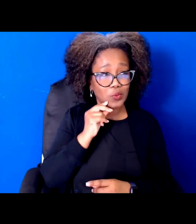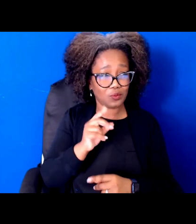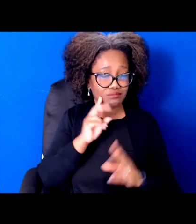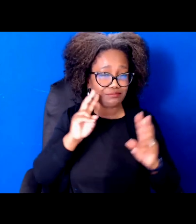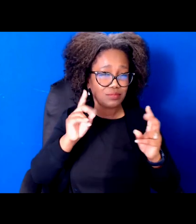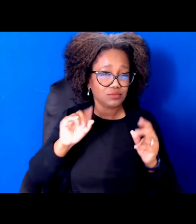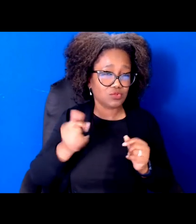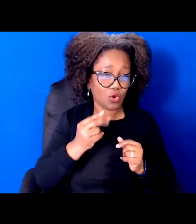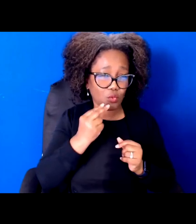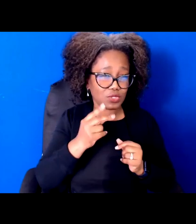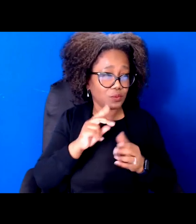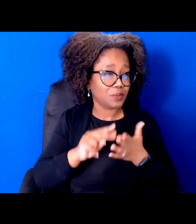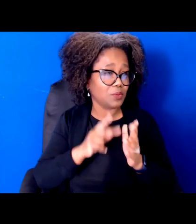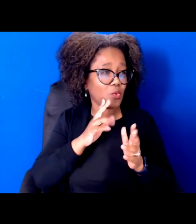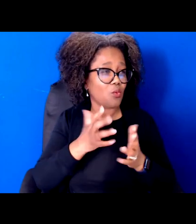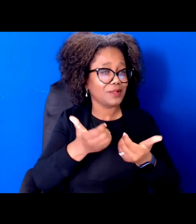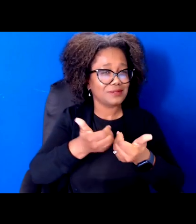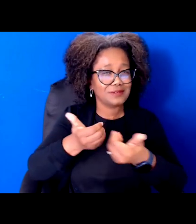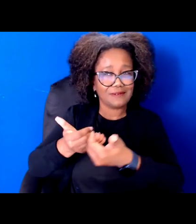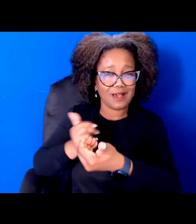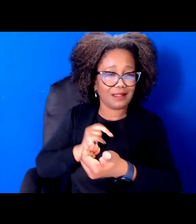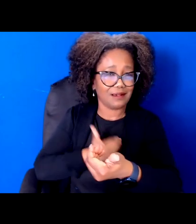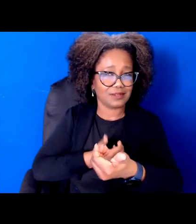and name those who actually benefit from those divisions.